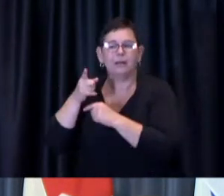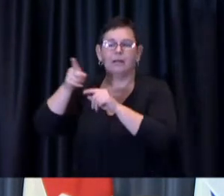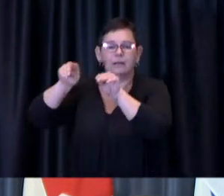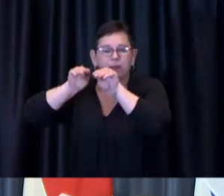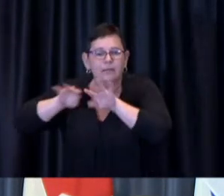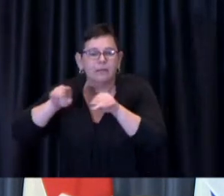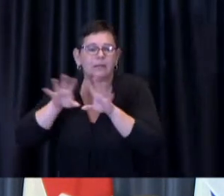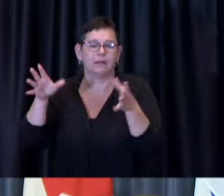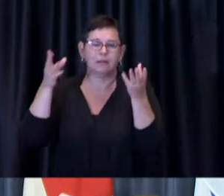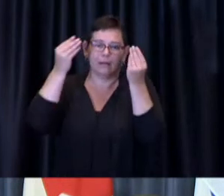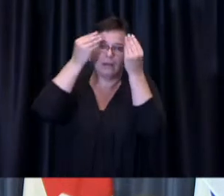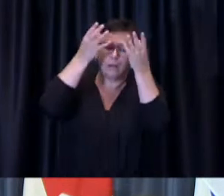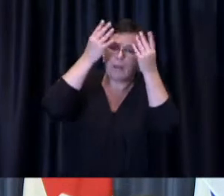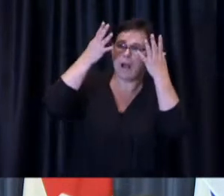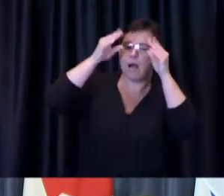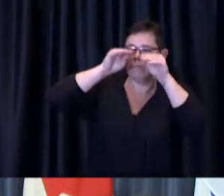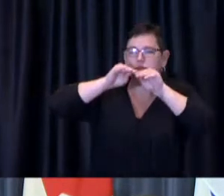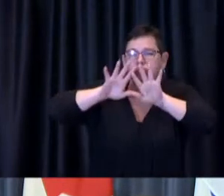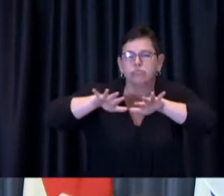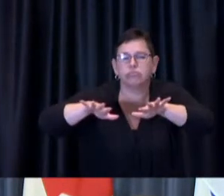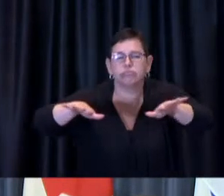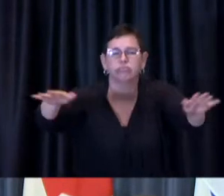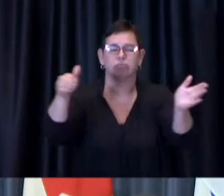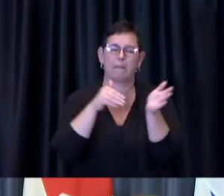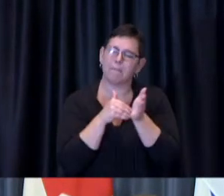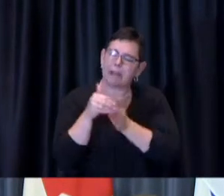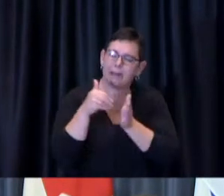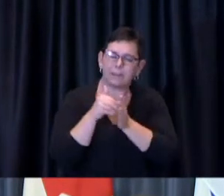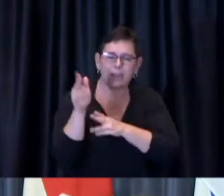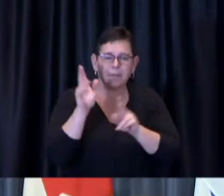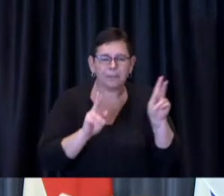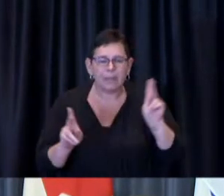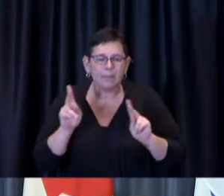at what has now been 186 of these COVID-19 press conferences;